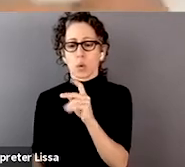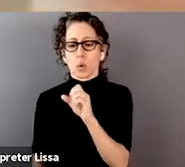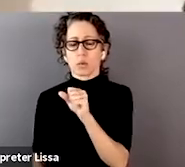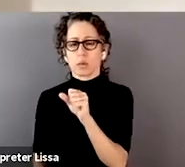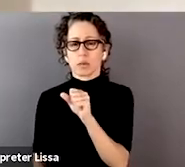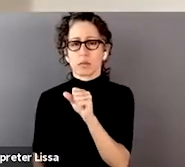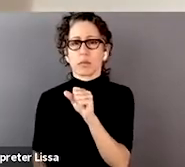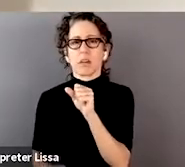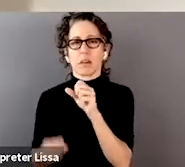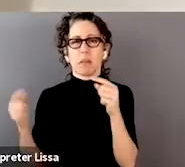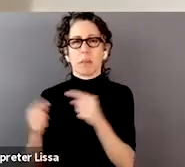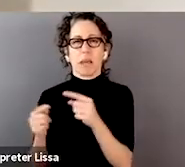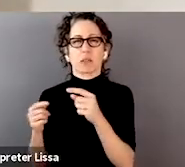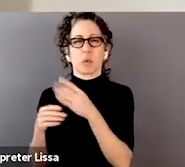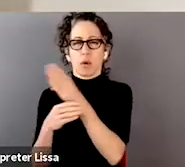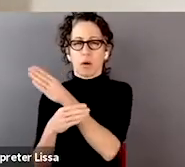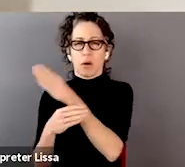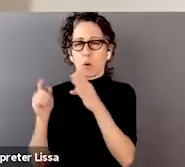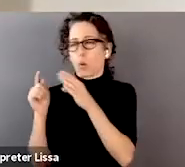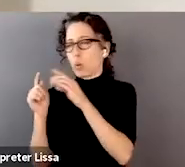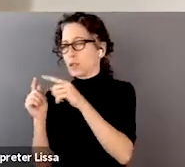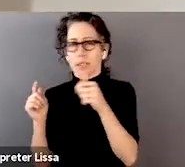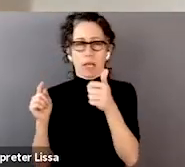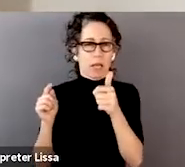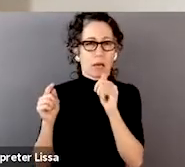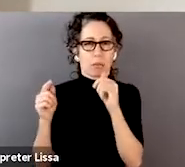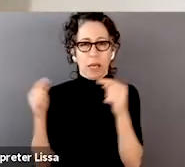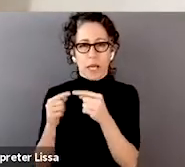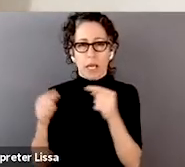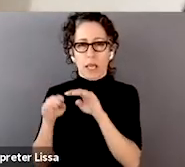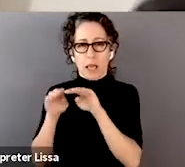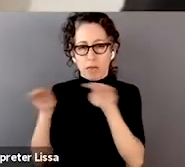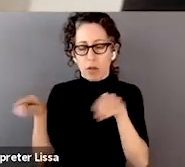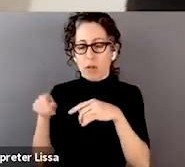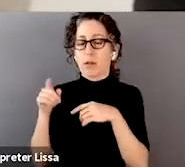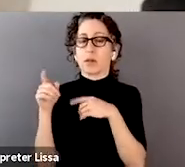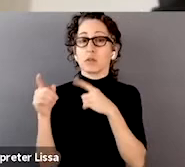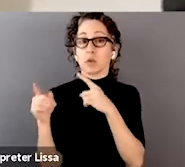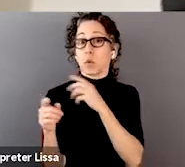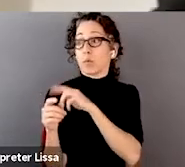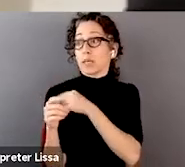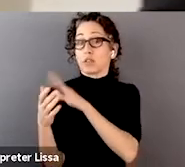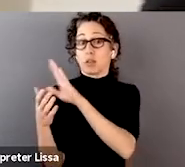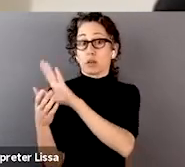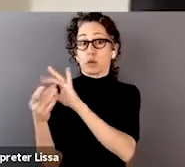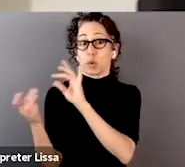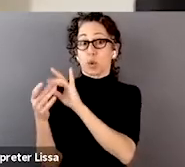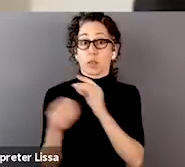since these scores were created decades ago, that there's a lack of correlation